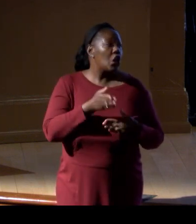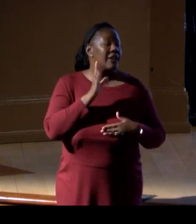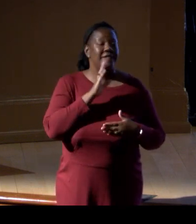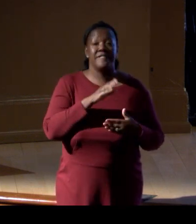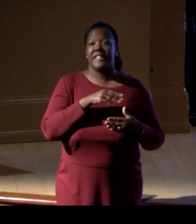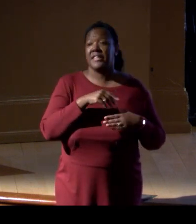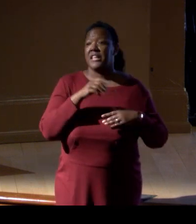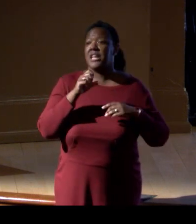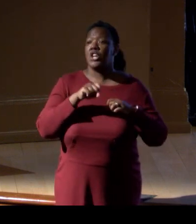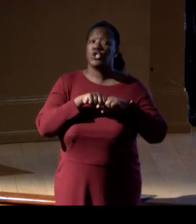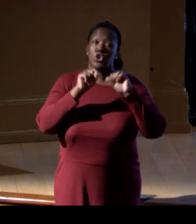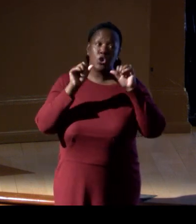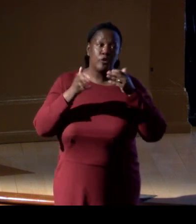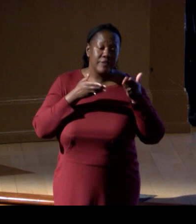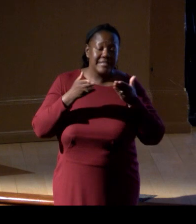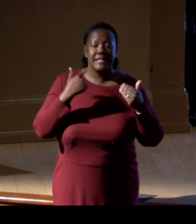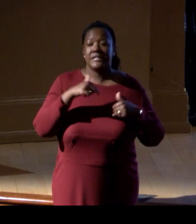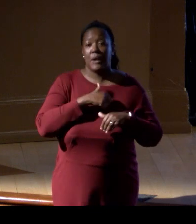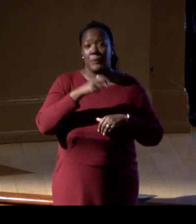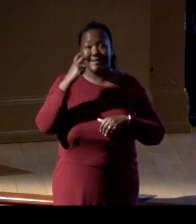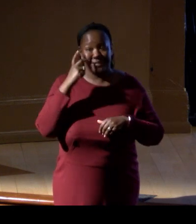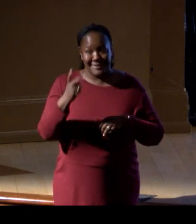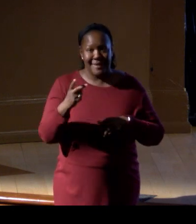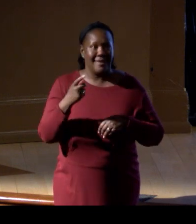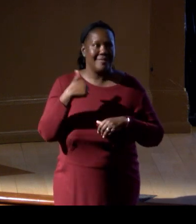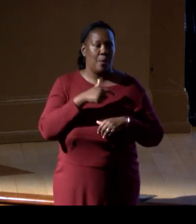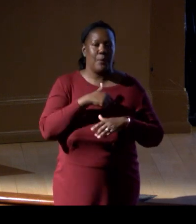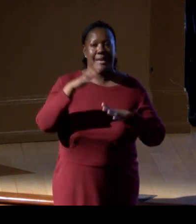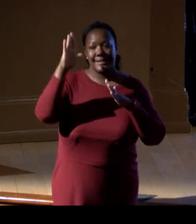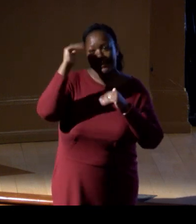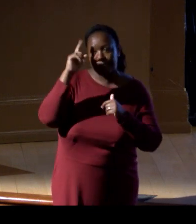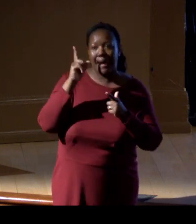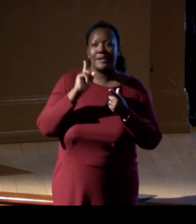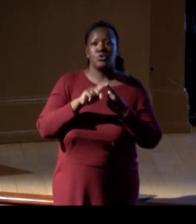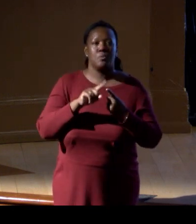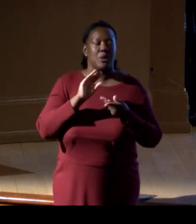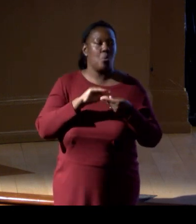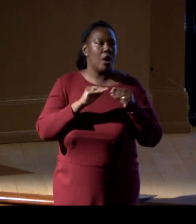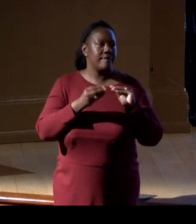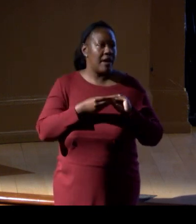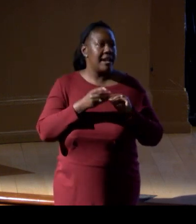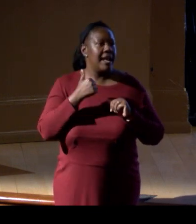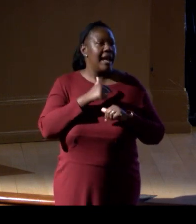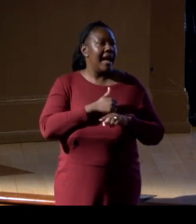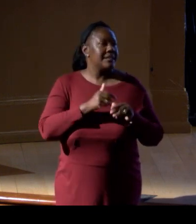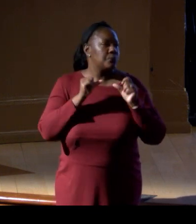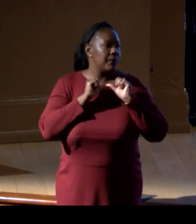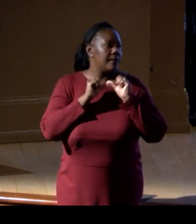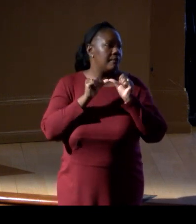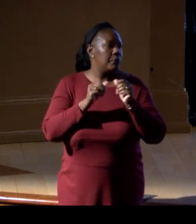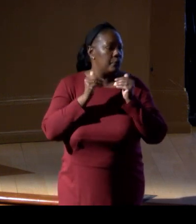that we see coming out of the ocean that we expect to be quantified as we move forward on nature capital accounting that will provide